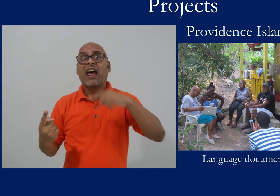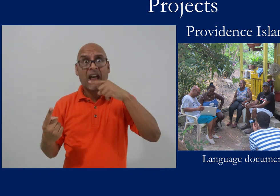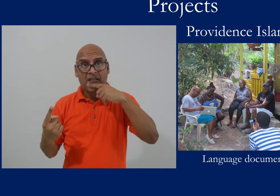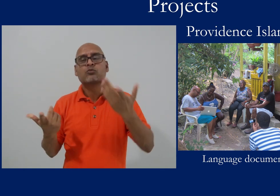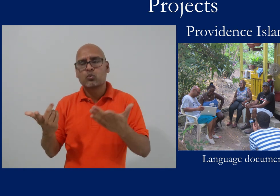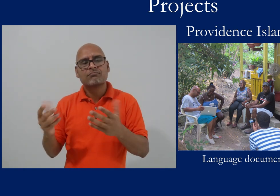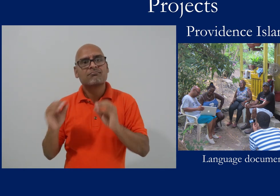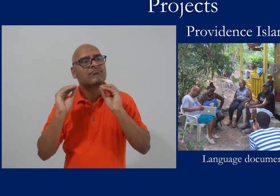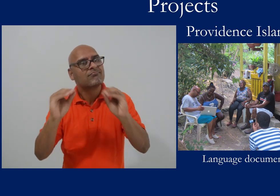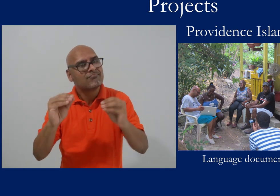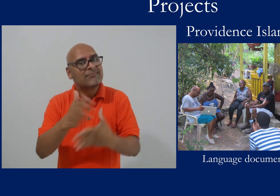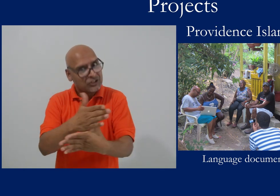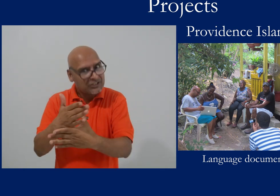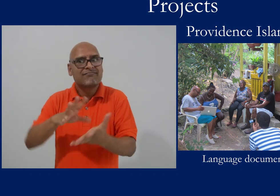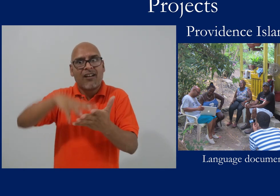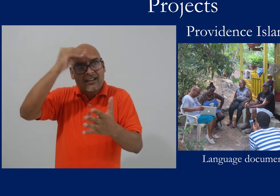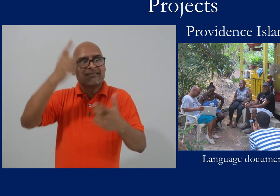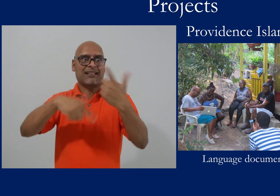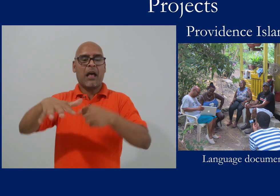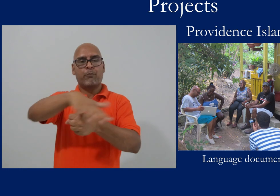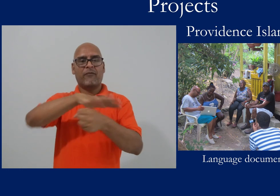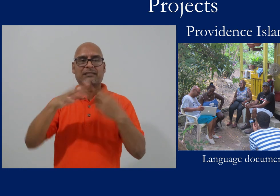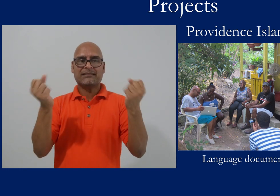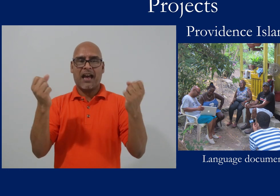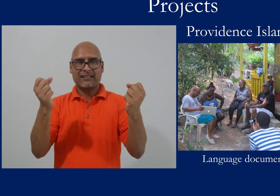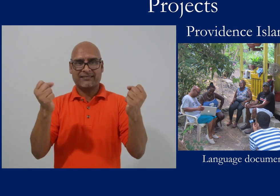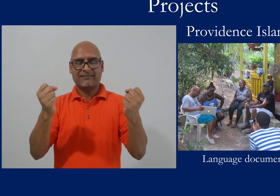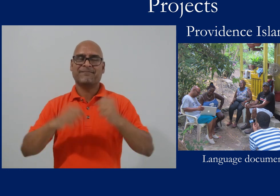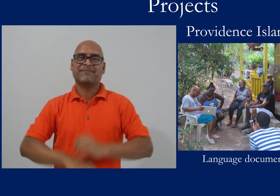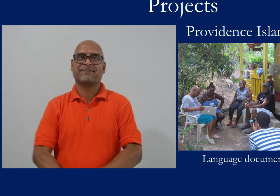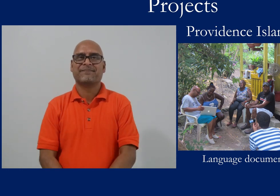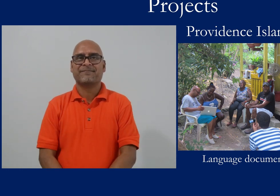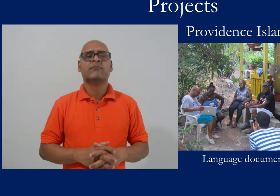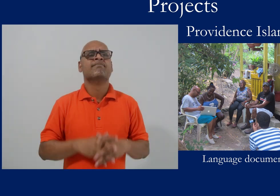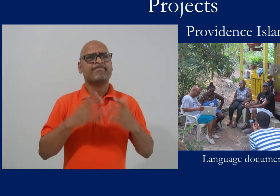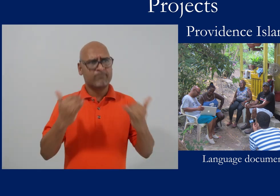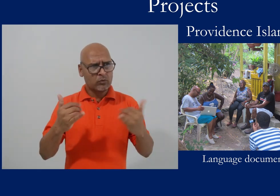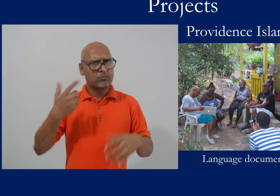rest of the children are hearing, so we've taught some Providence Sign Language.